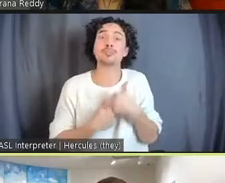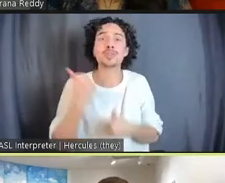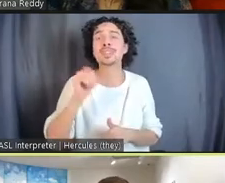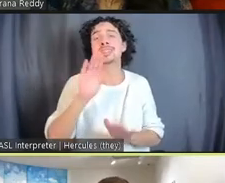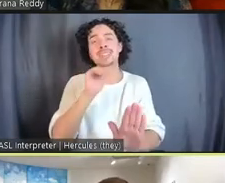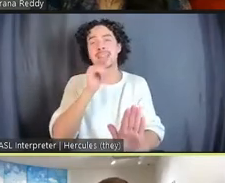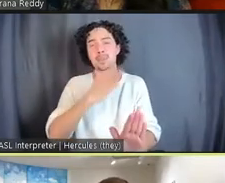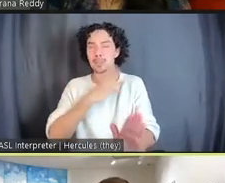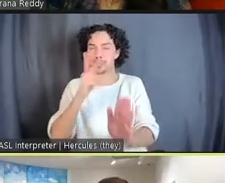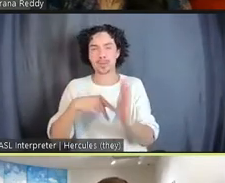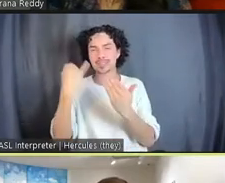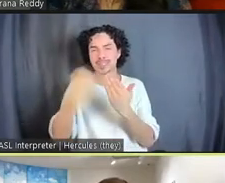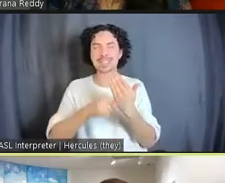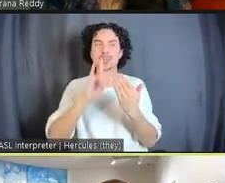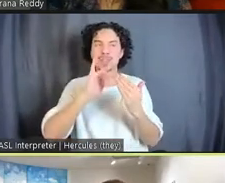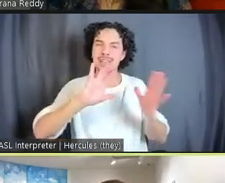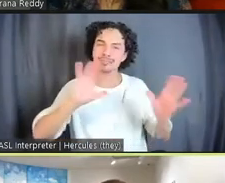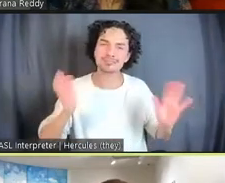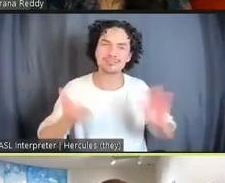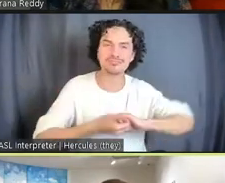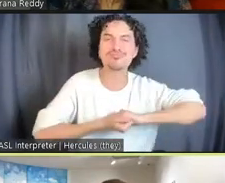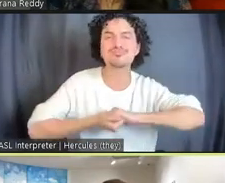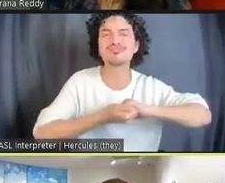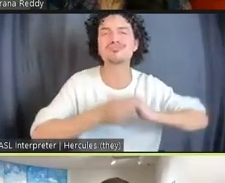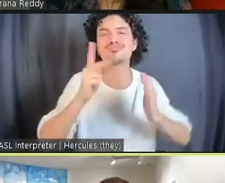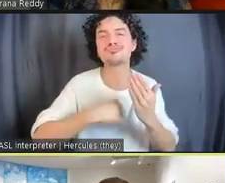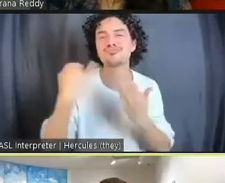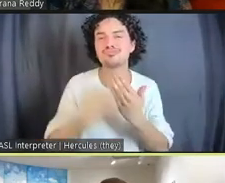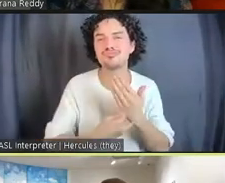collaborative project that people have taken in so many different ways.